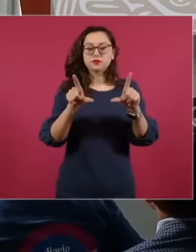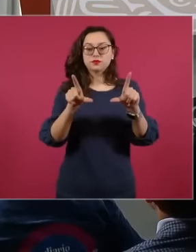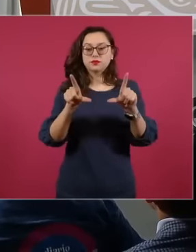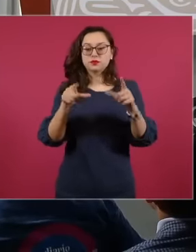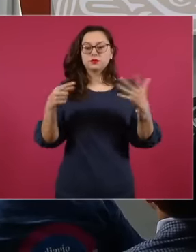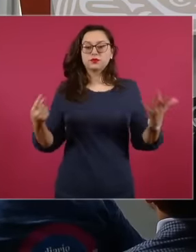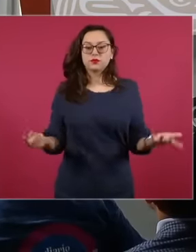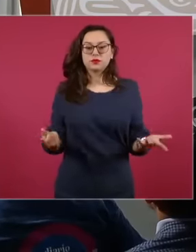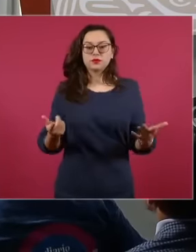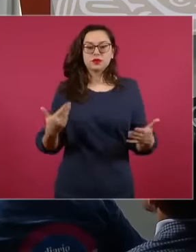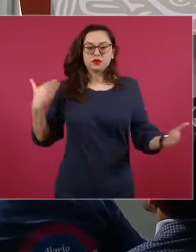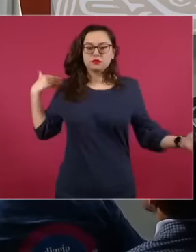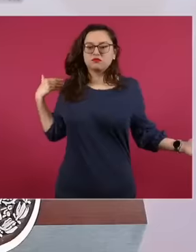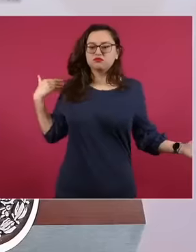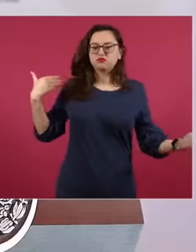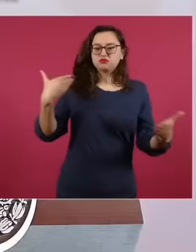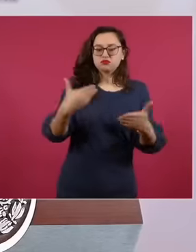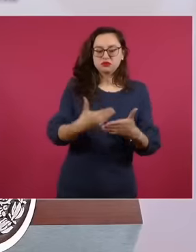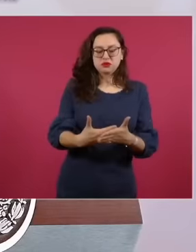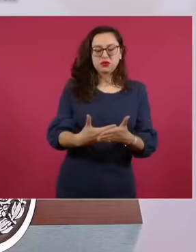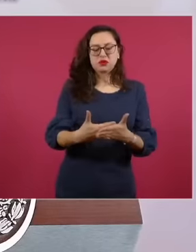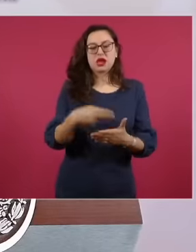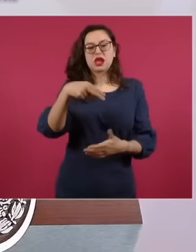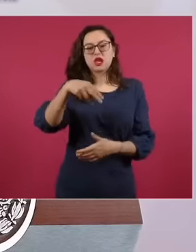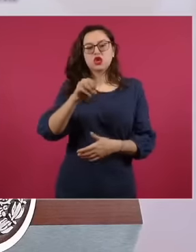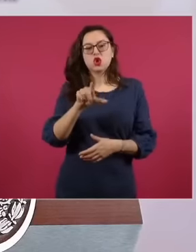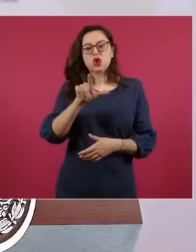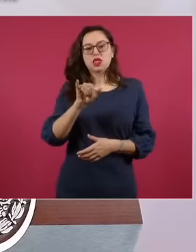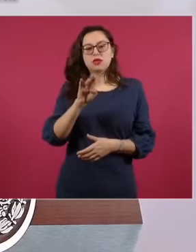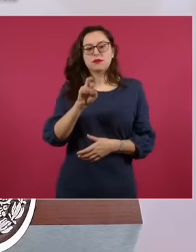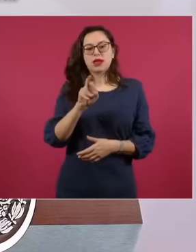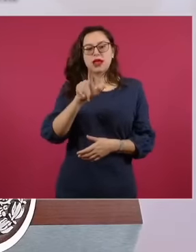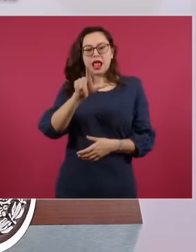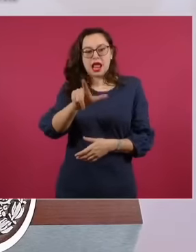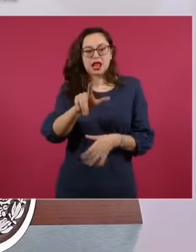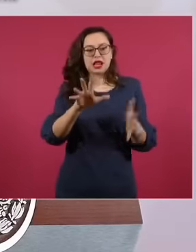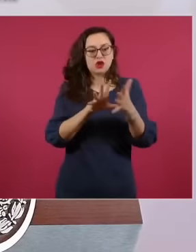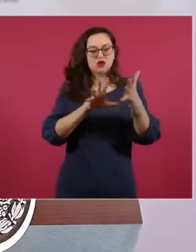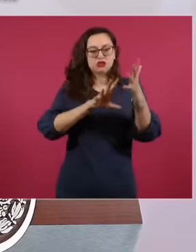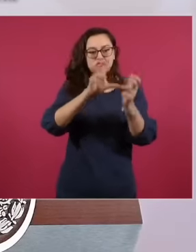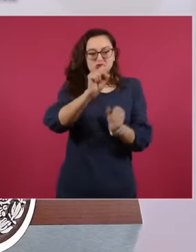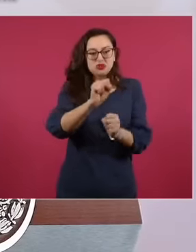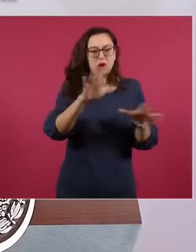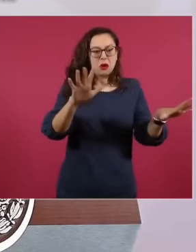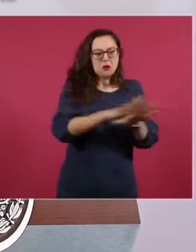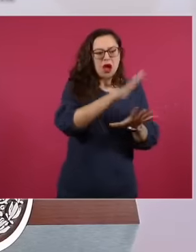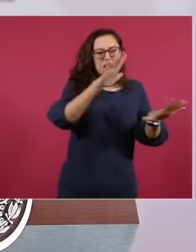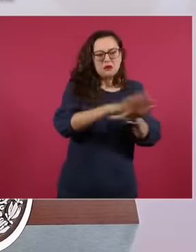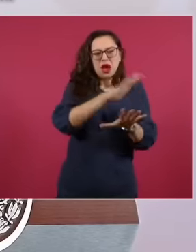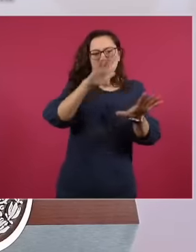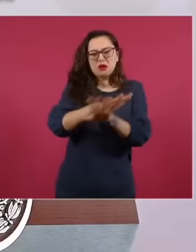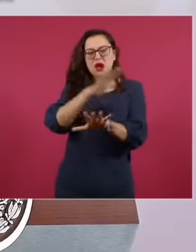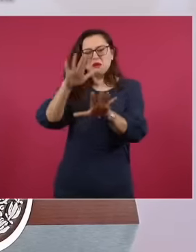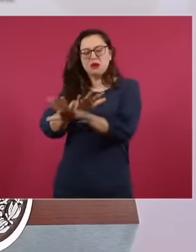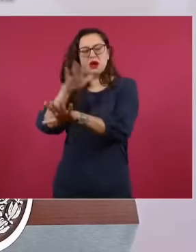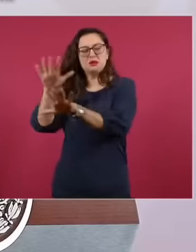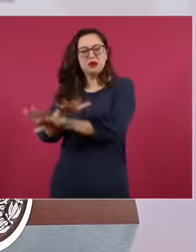reforms that were made in the neoliberal period we have them out there in my last book a